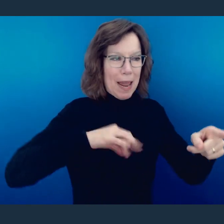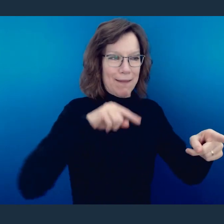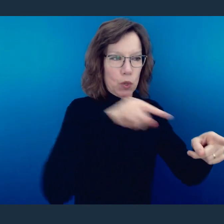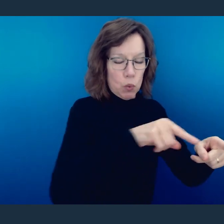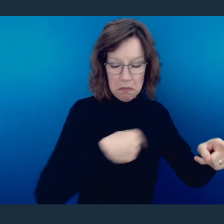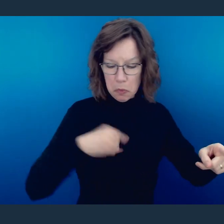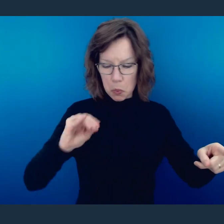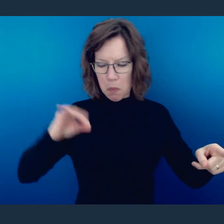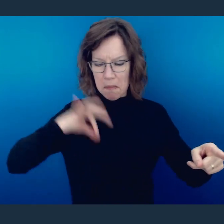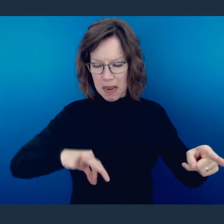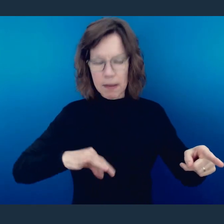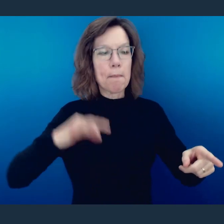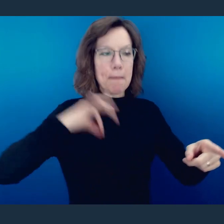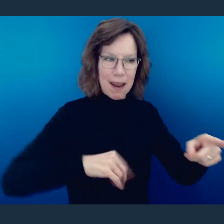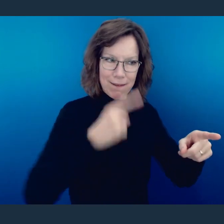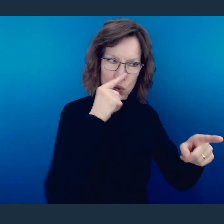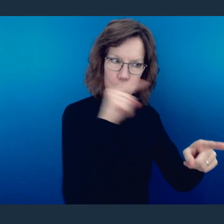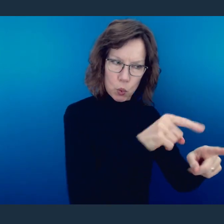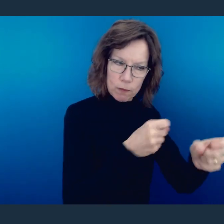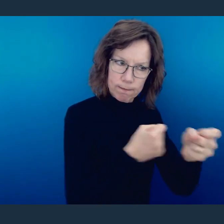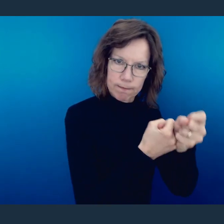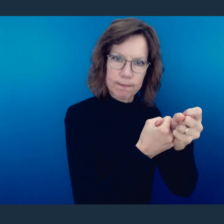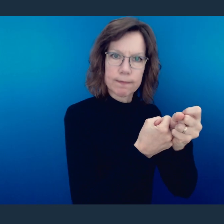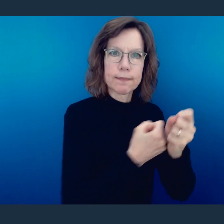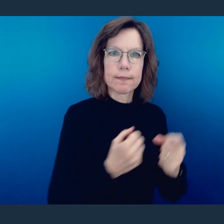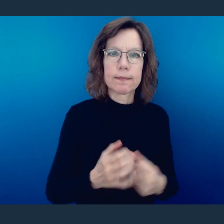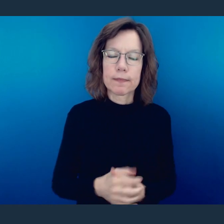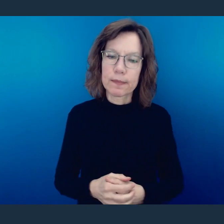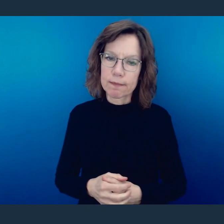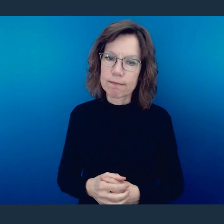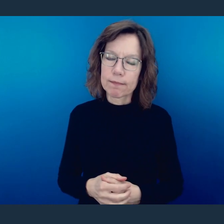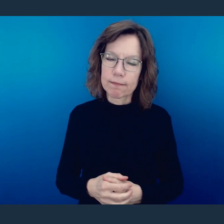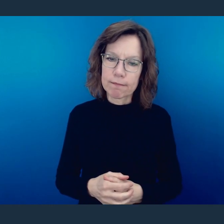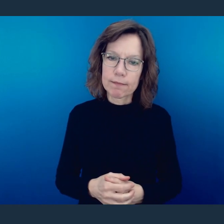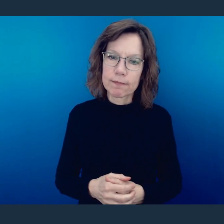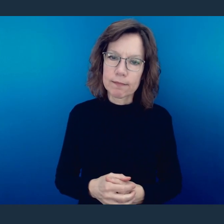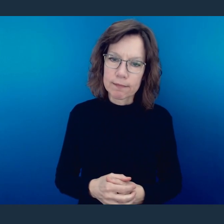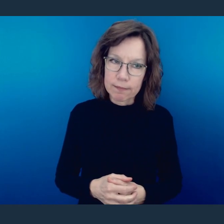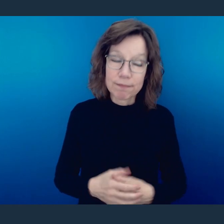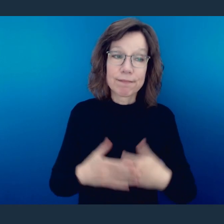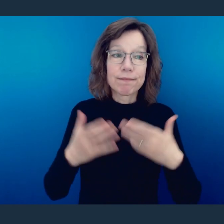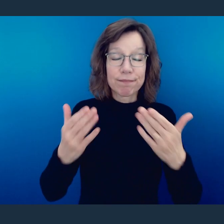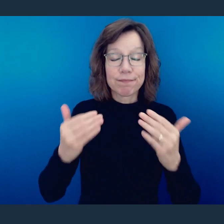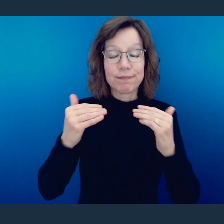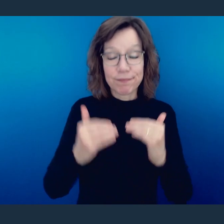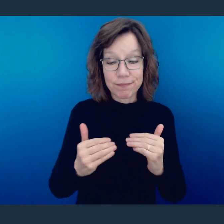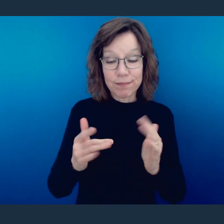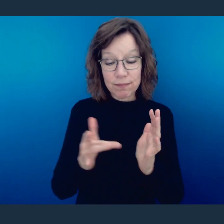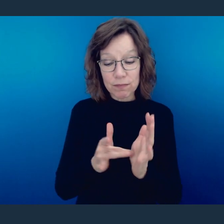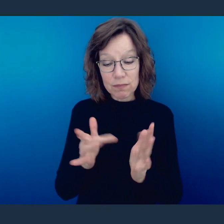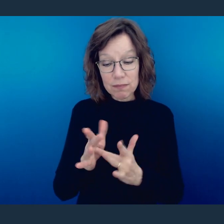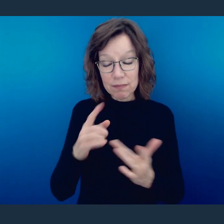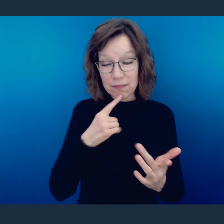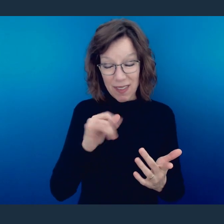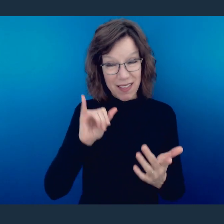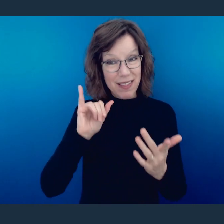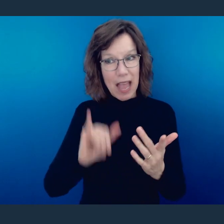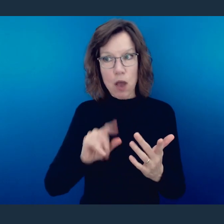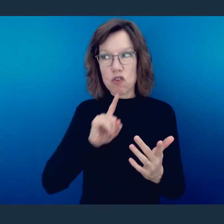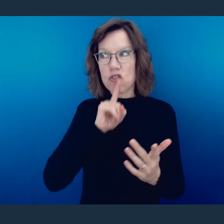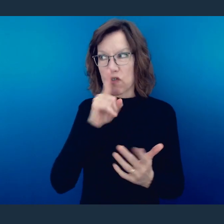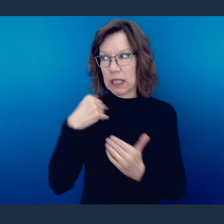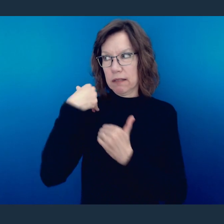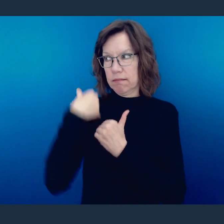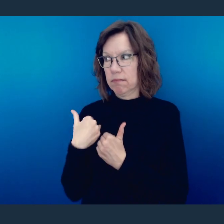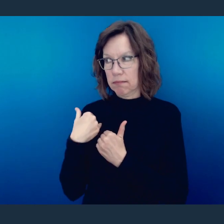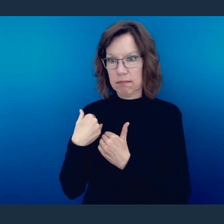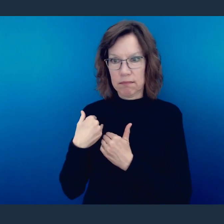for their benefit alone. Jesus said that it was endowed upon Me, it